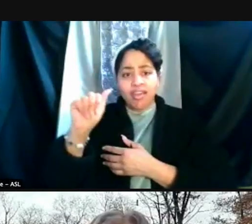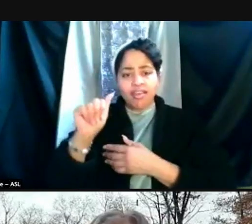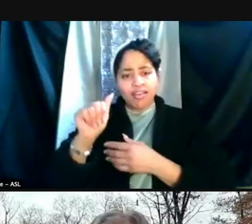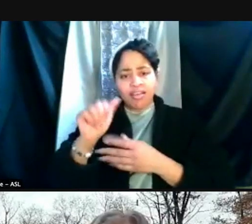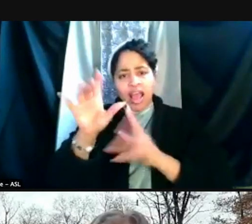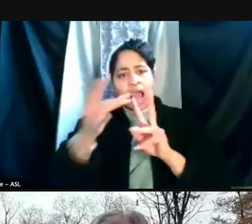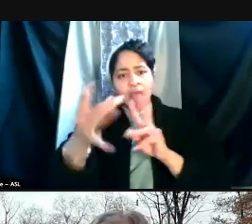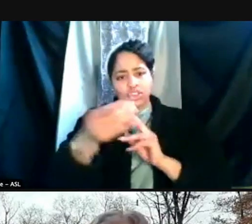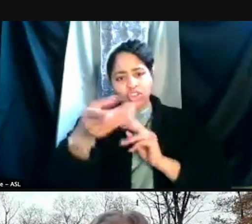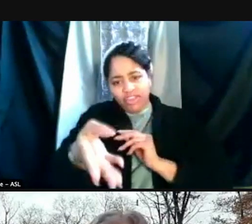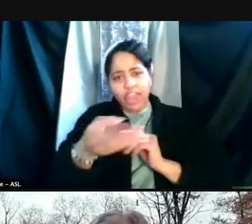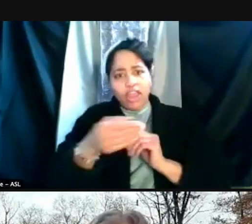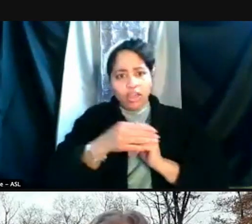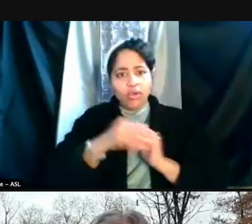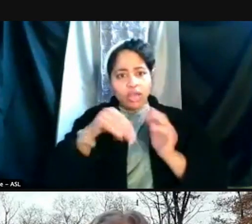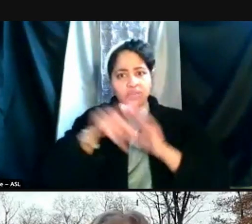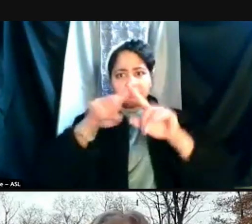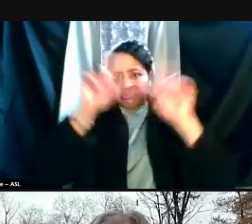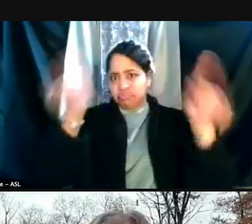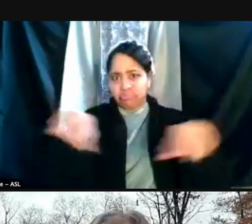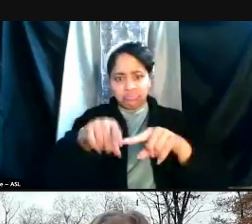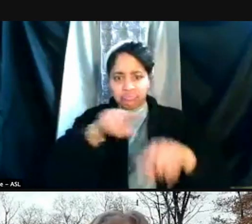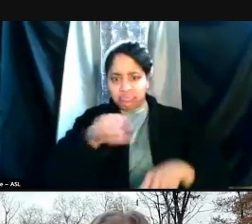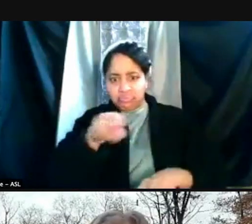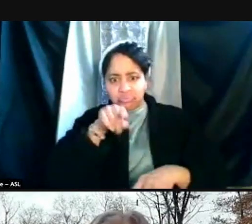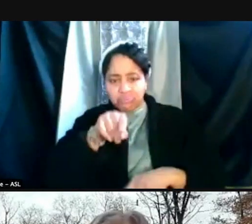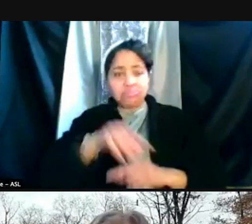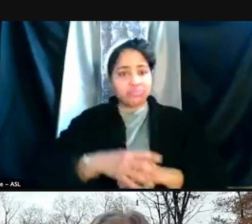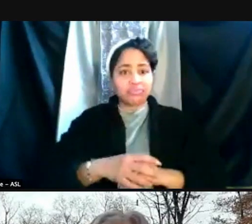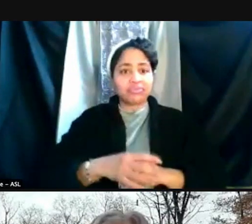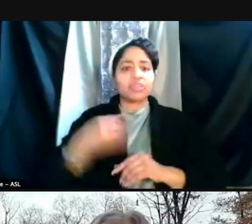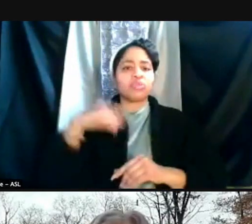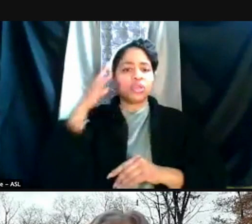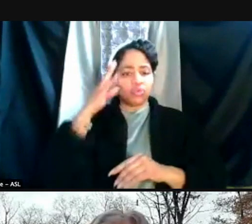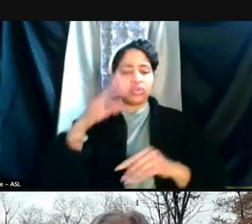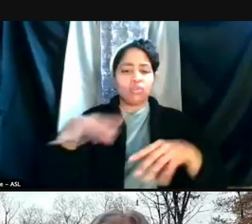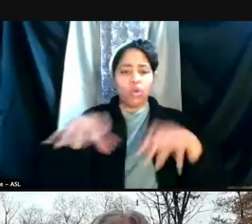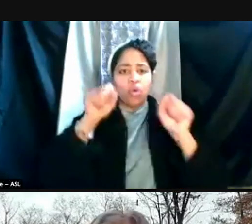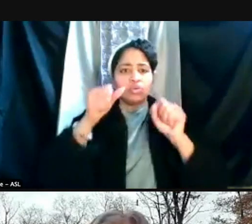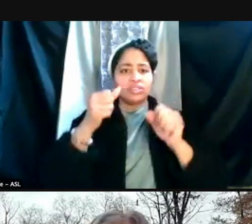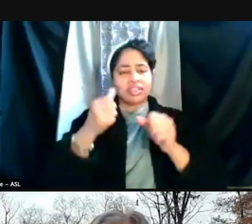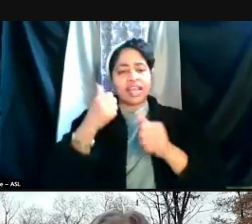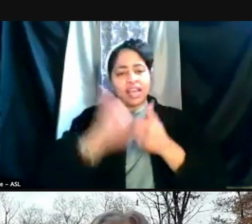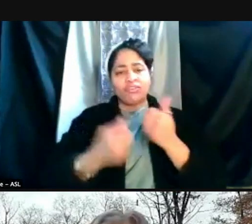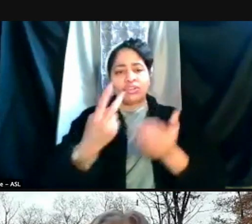We'll be hosting these weekly briefings biweekly. On Friday when there is no campus briefing,